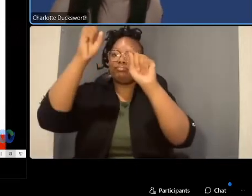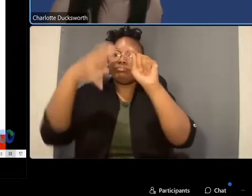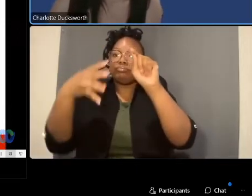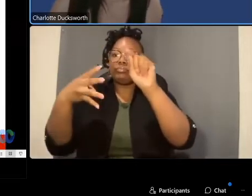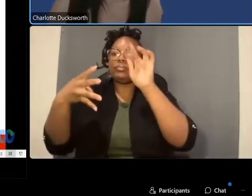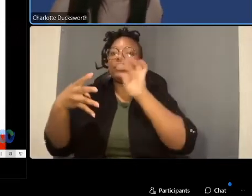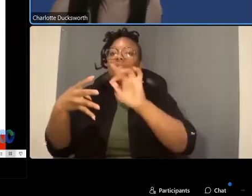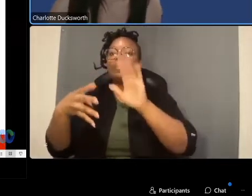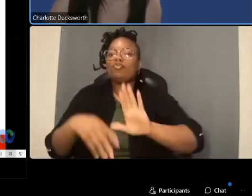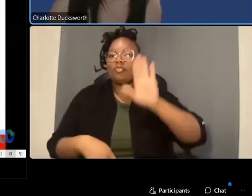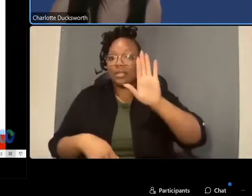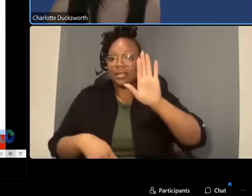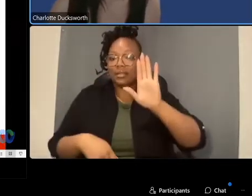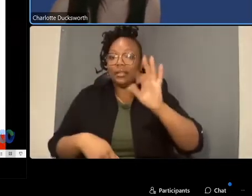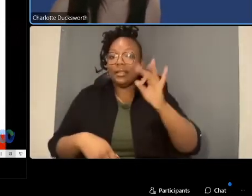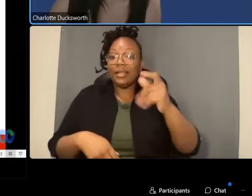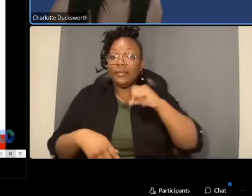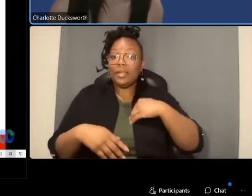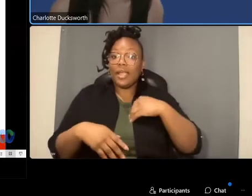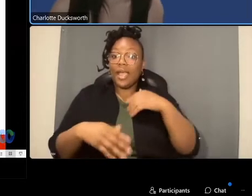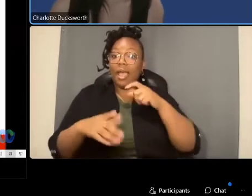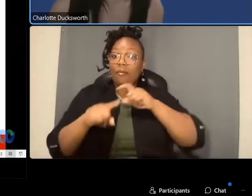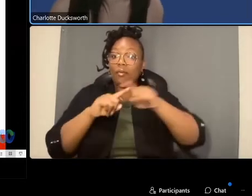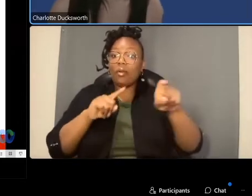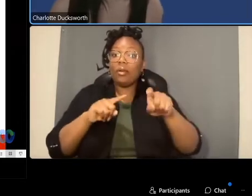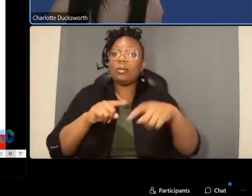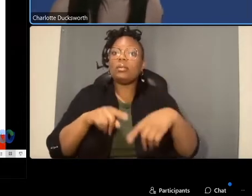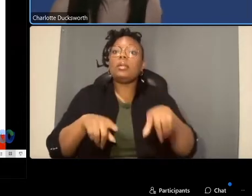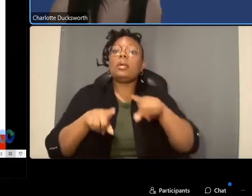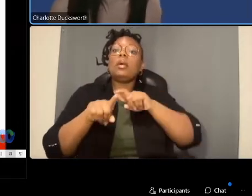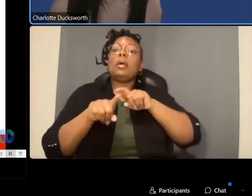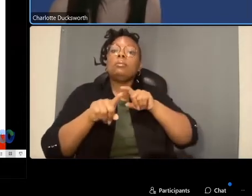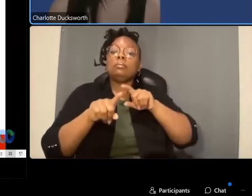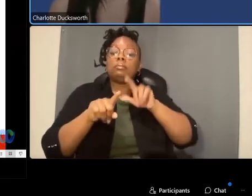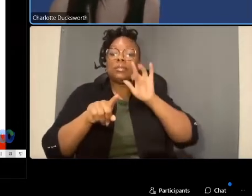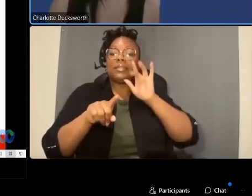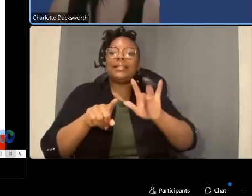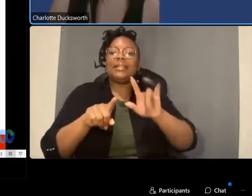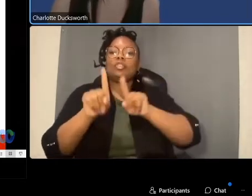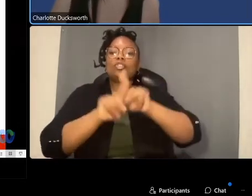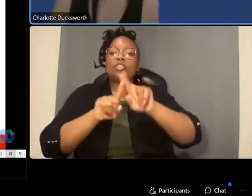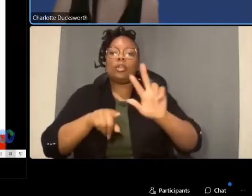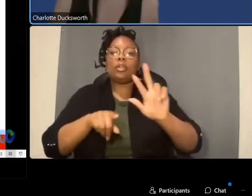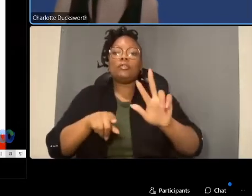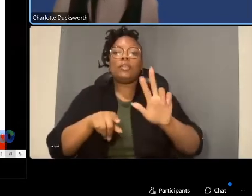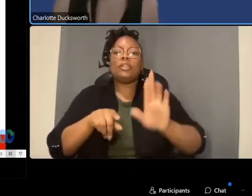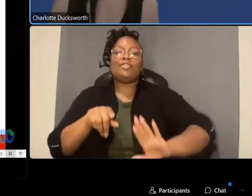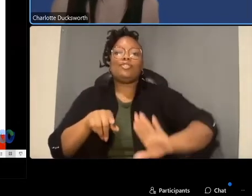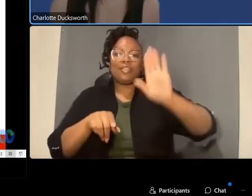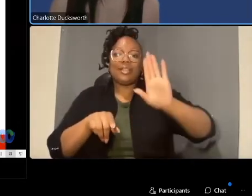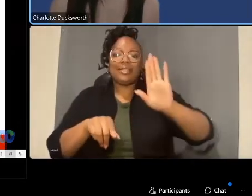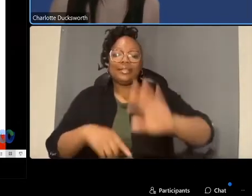hand if you have dialed in please dial star 3 to use the raise hand function next slide